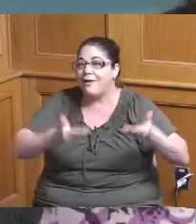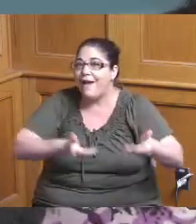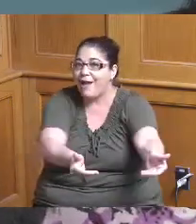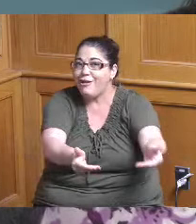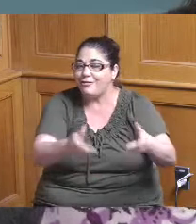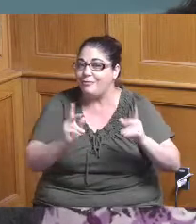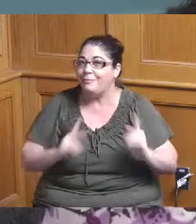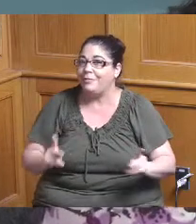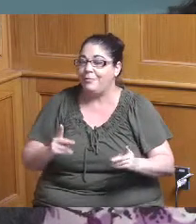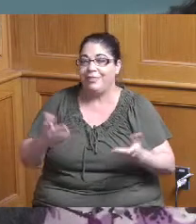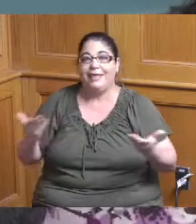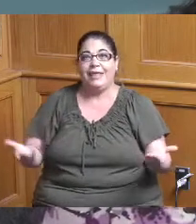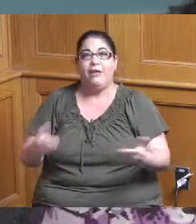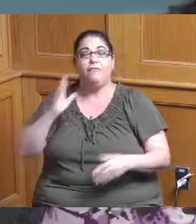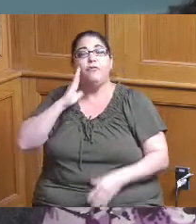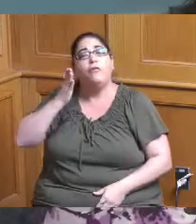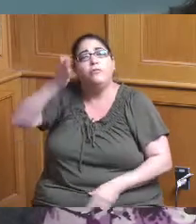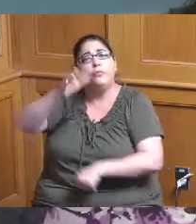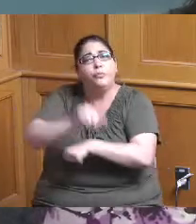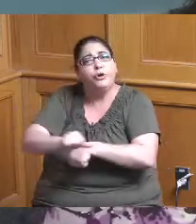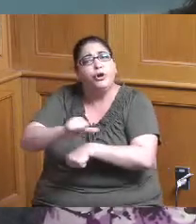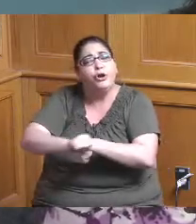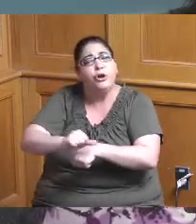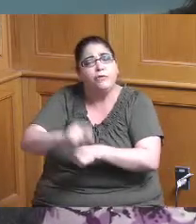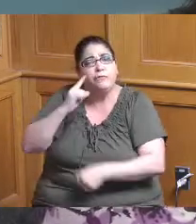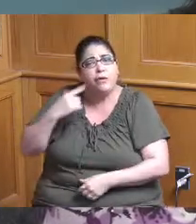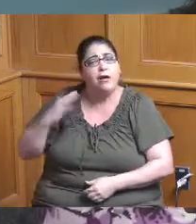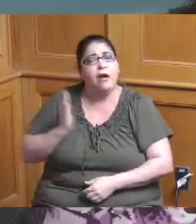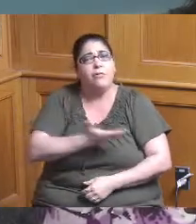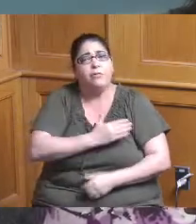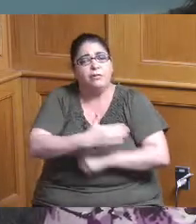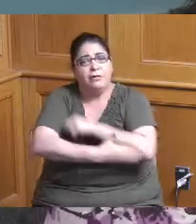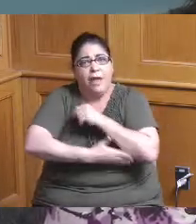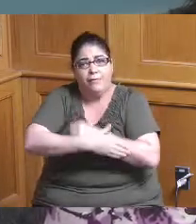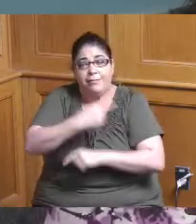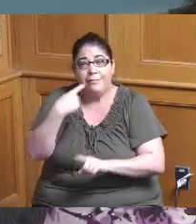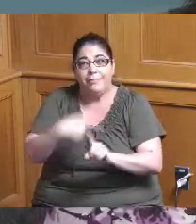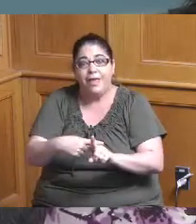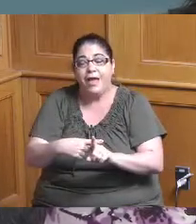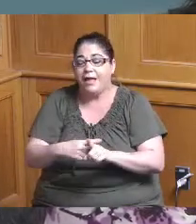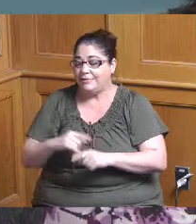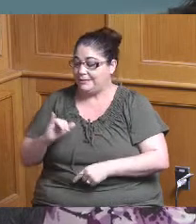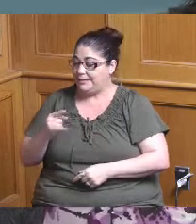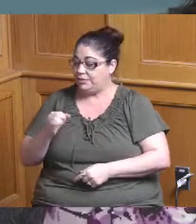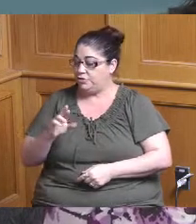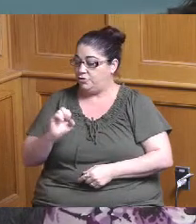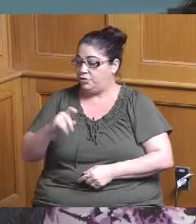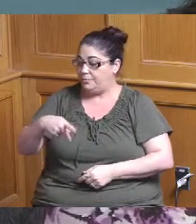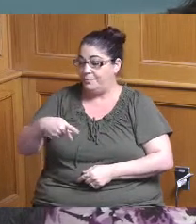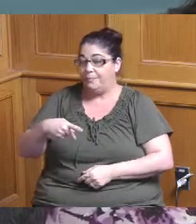for future employment and I think hitting all the levels of from the internship area we've got